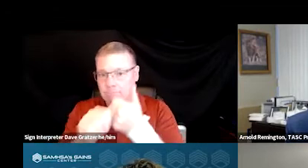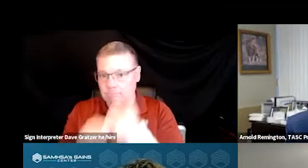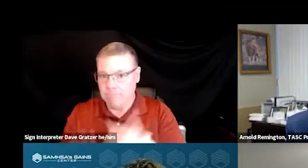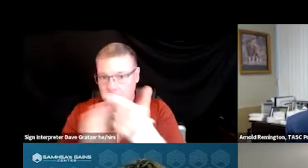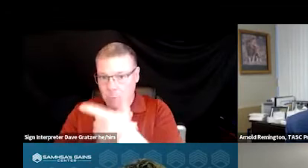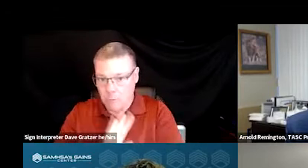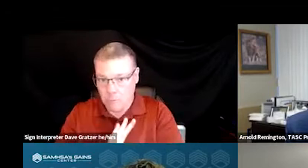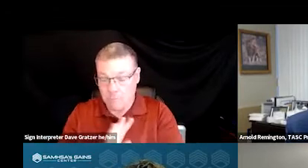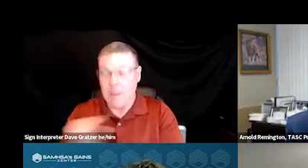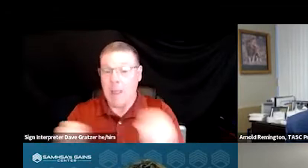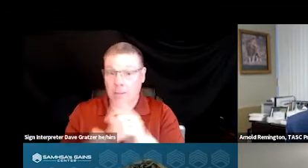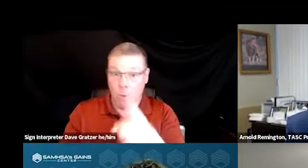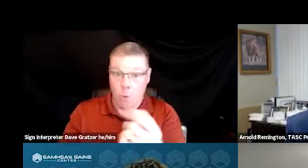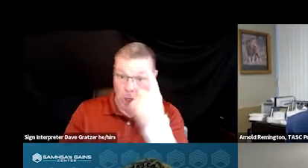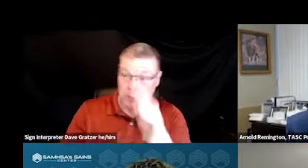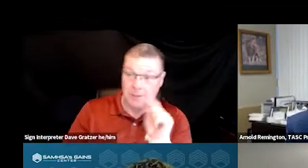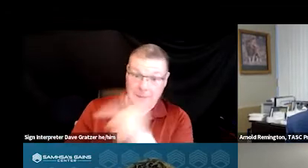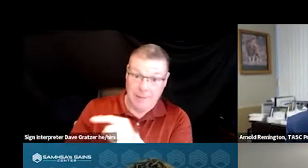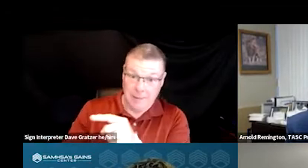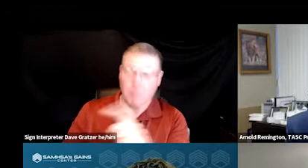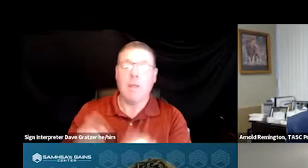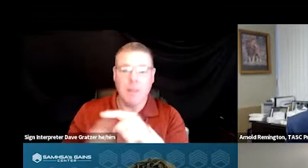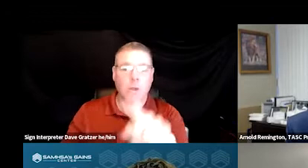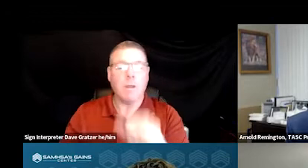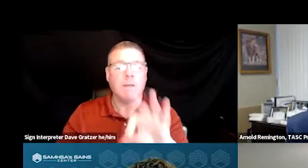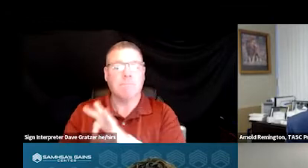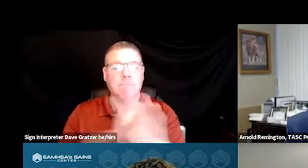The more you understand that the better you are able to function as a team.